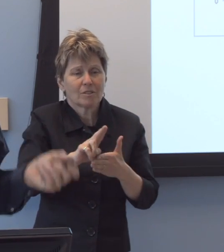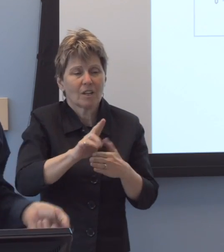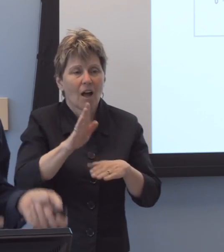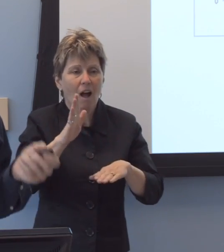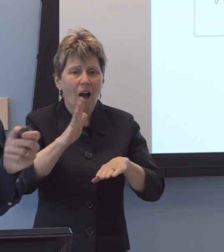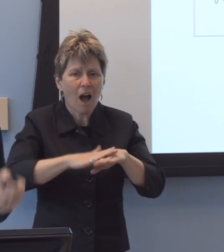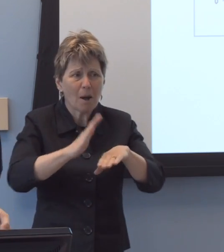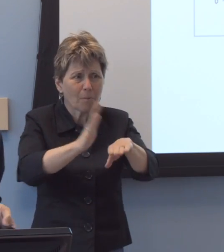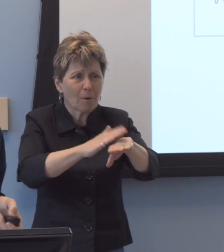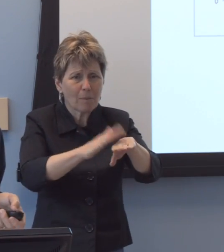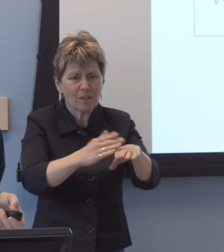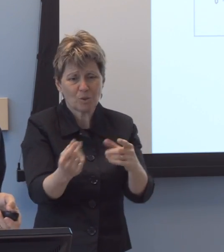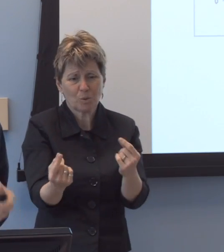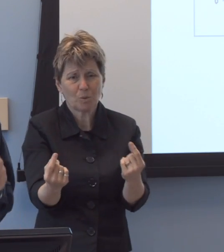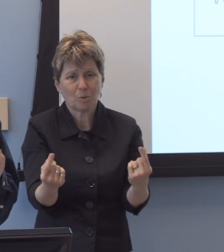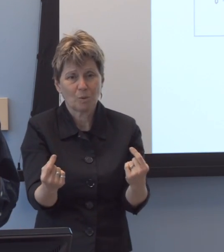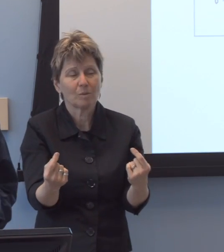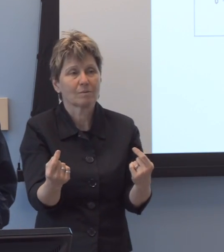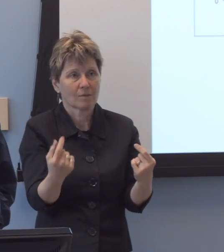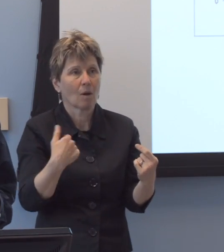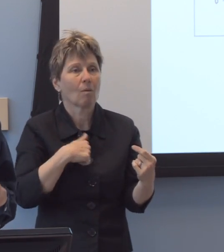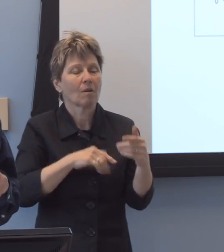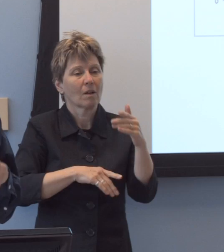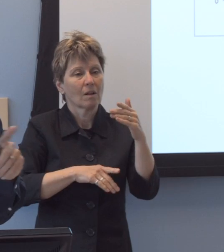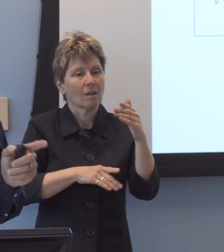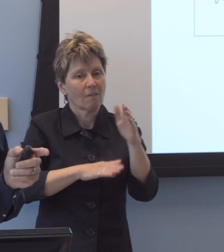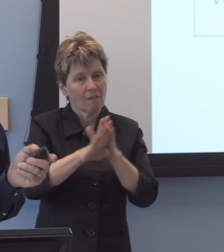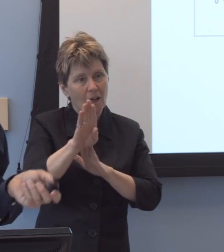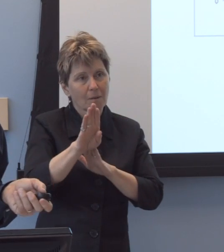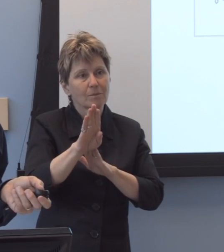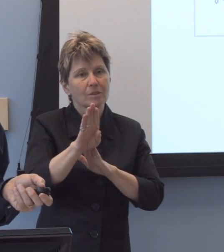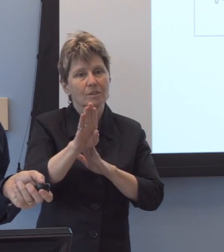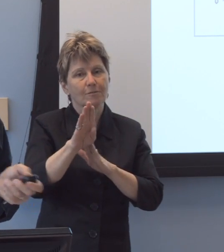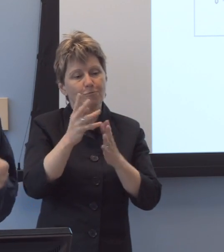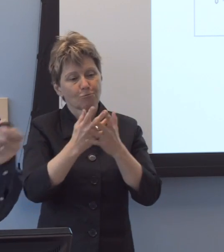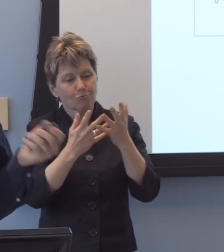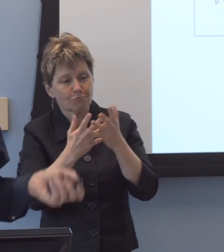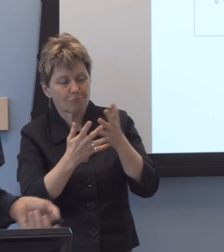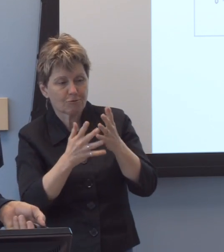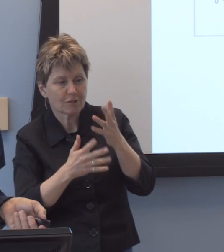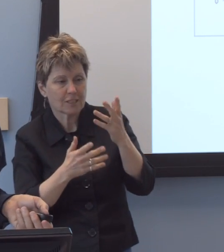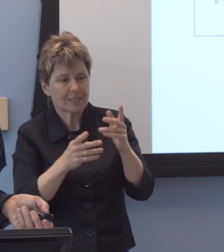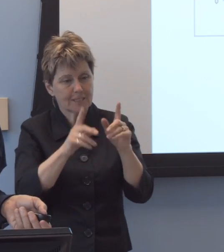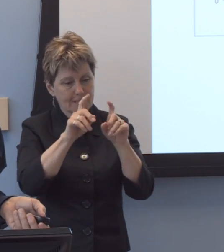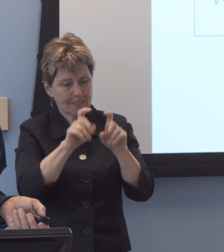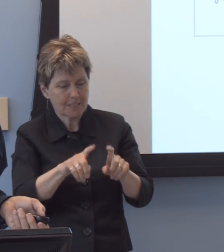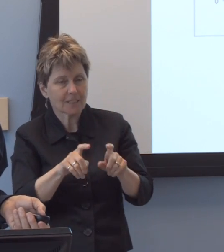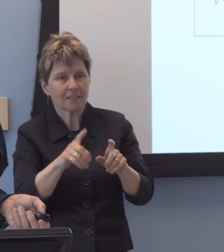We developed a screening protocol to identify whether or not disability could be ruled out as a cause,